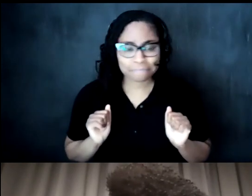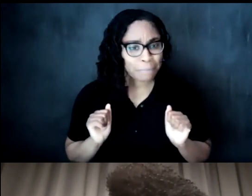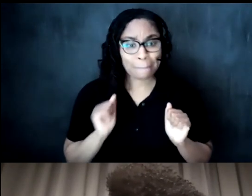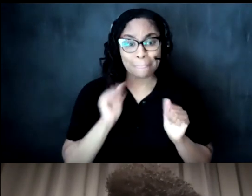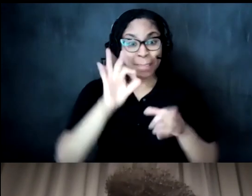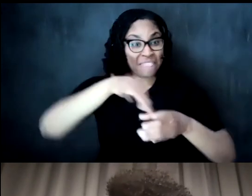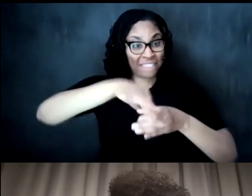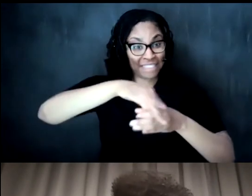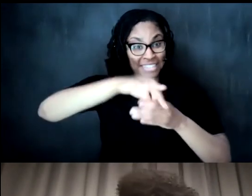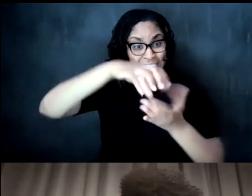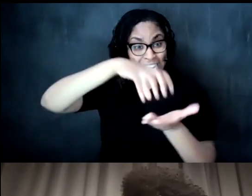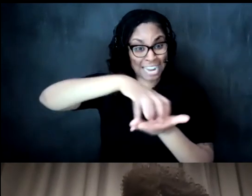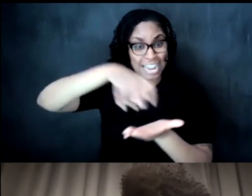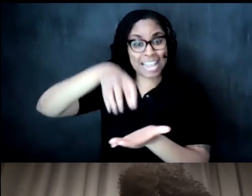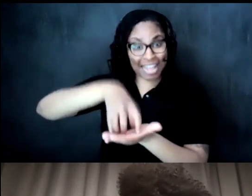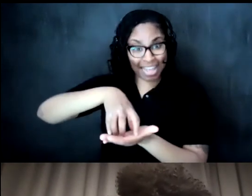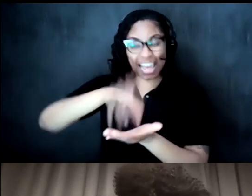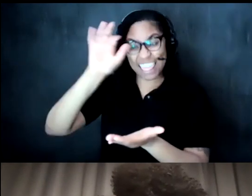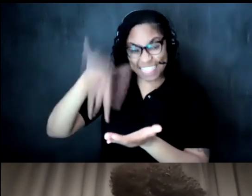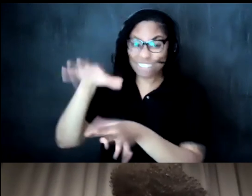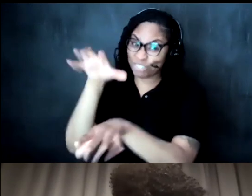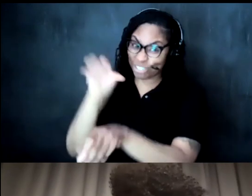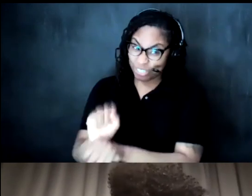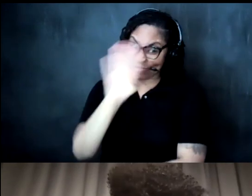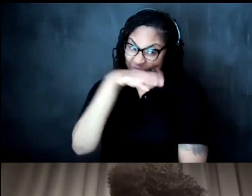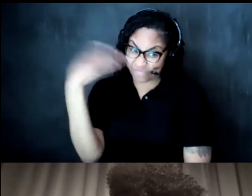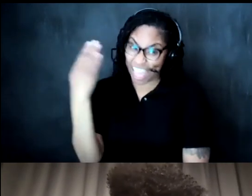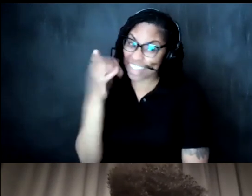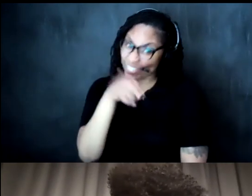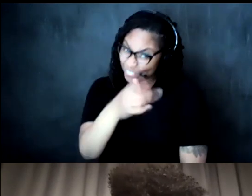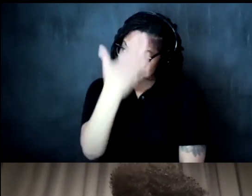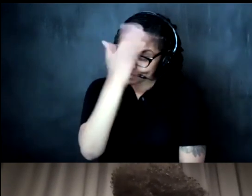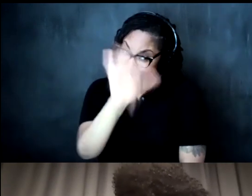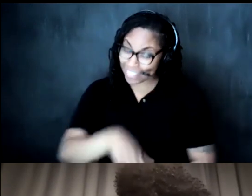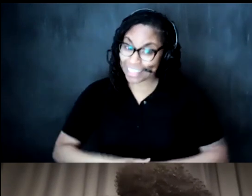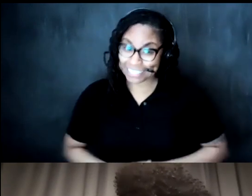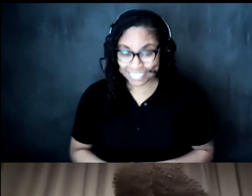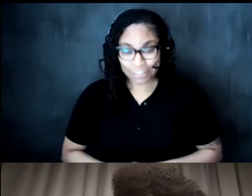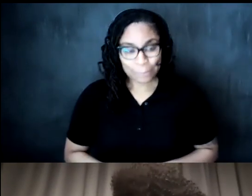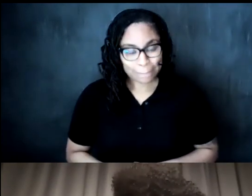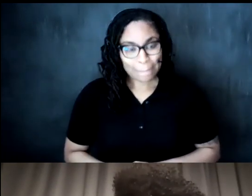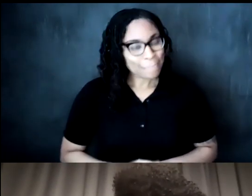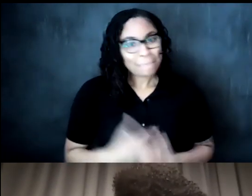and that's a traditional black thing you know that yes and i just i mean i'm just so excited because